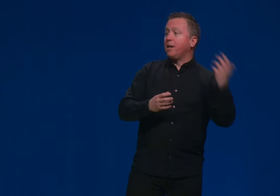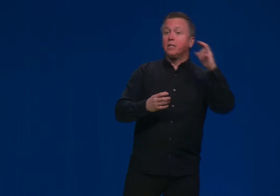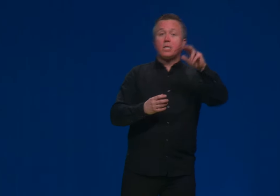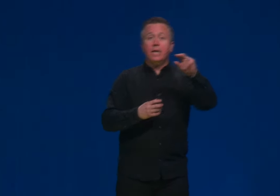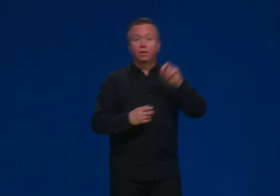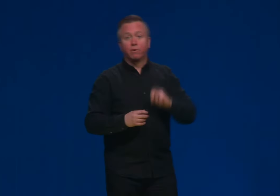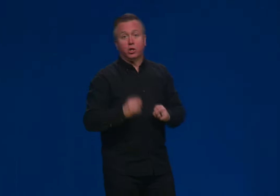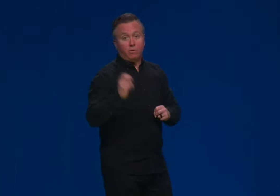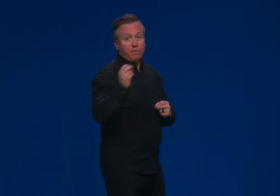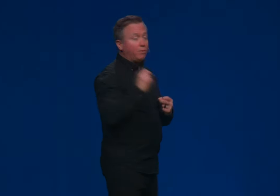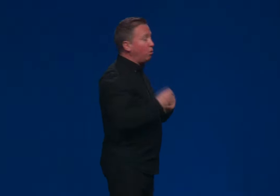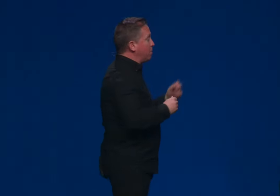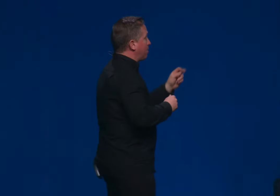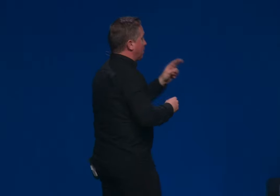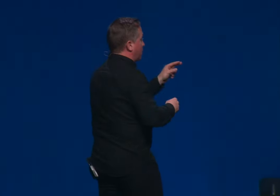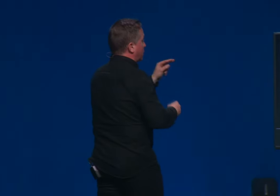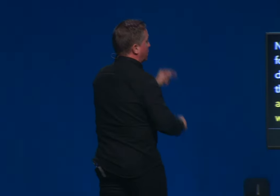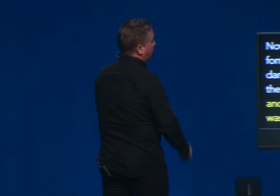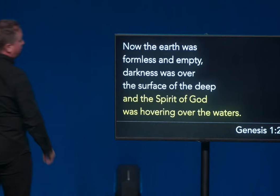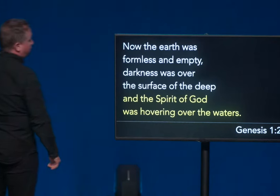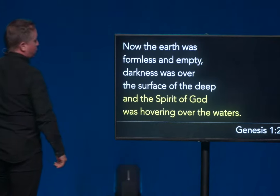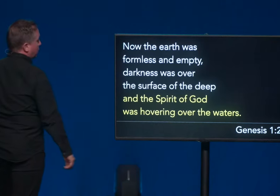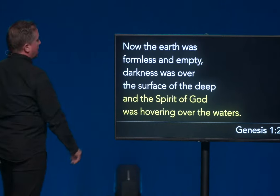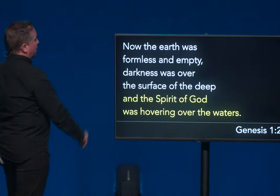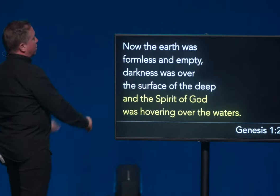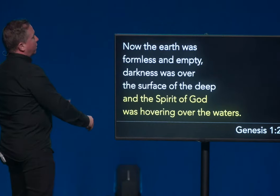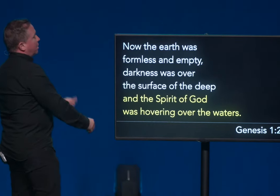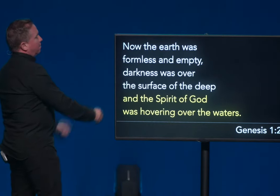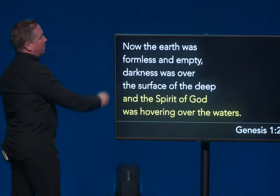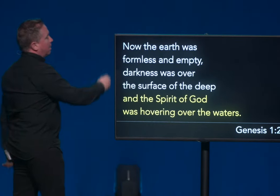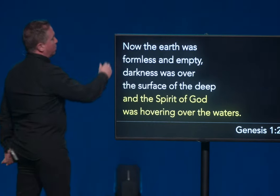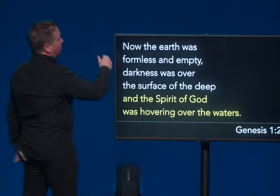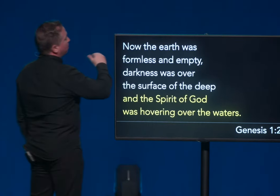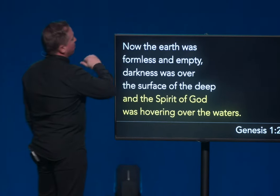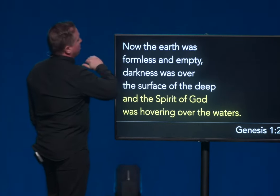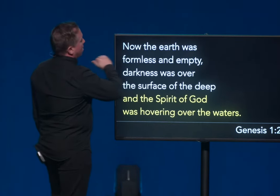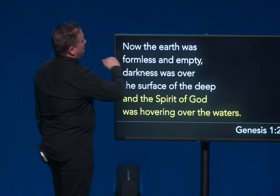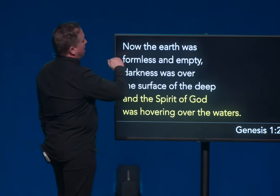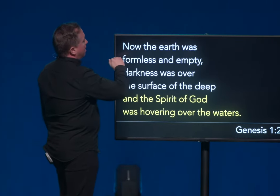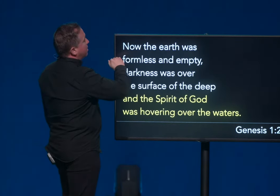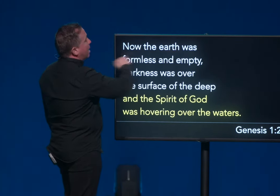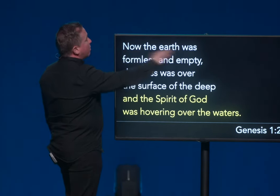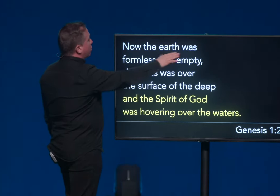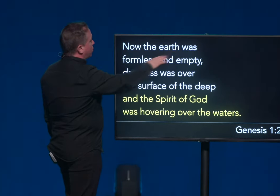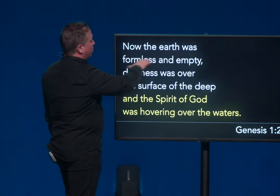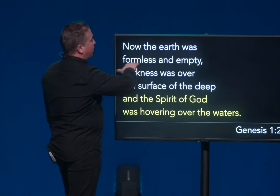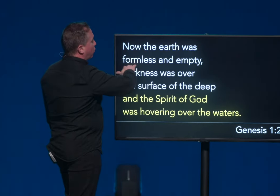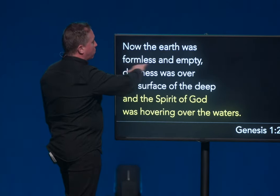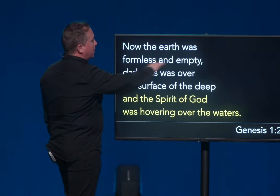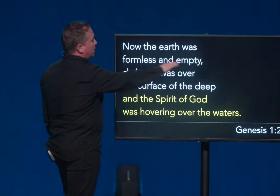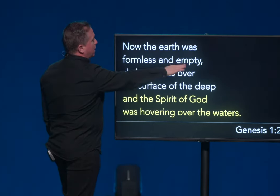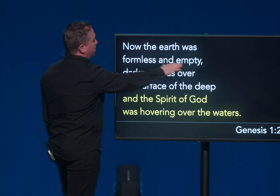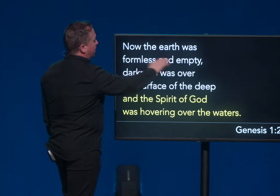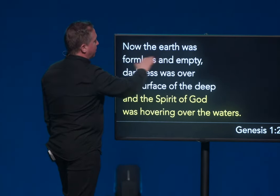And in the second verse, if you've ever opened your Bible, this is the second verse that you come, come to. Now, the Earth was formless and empty.